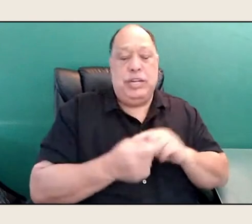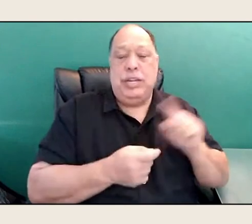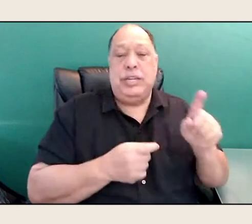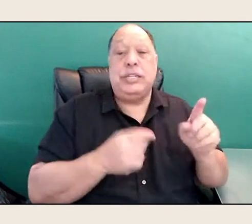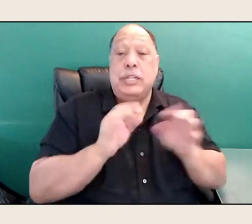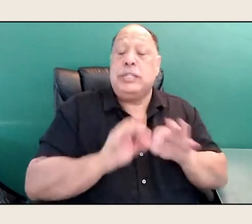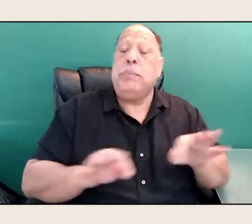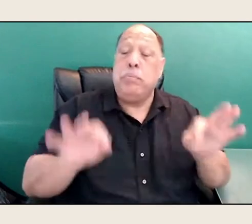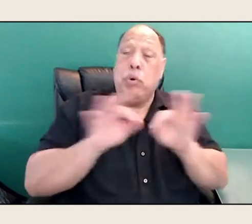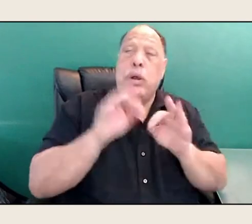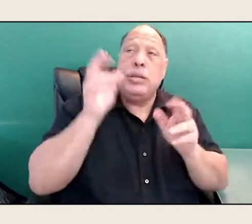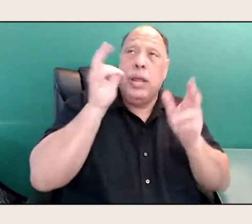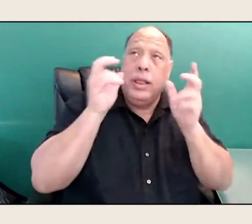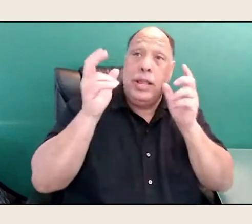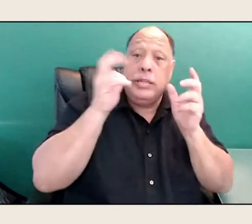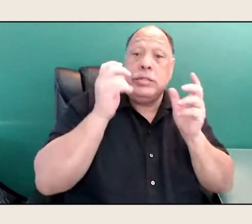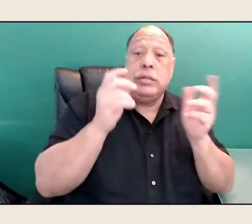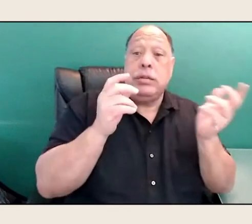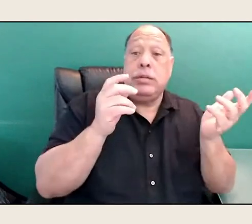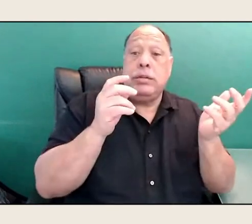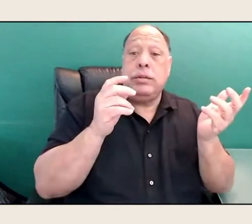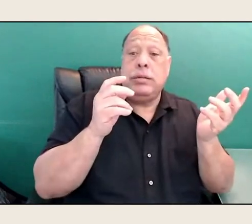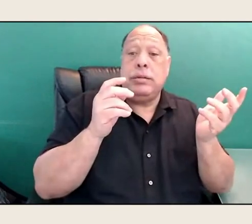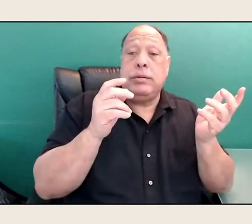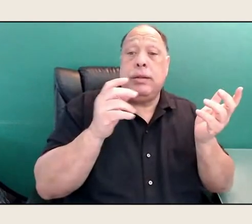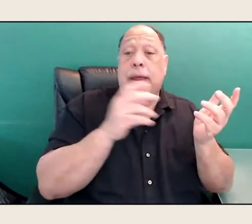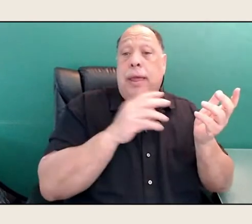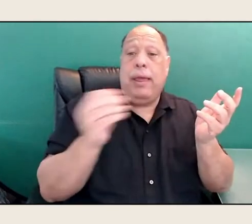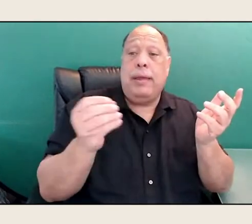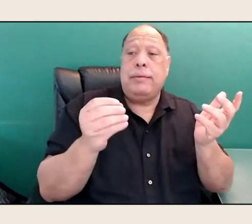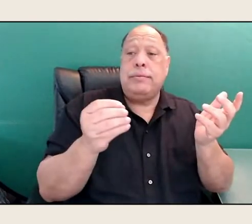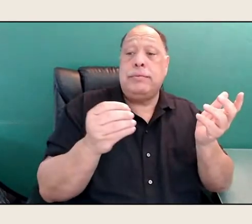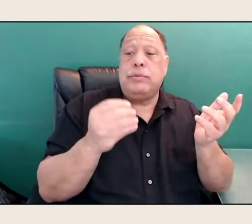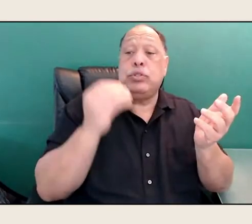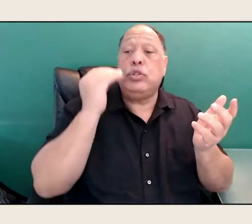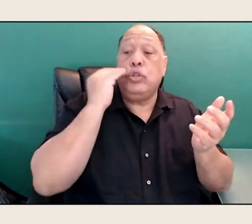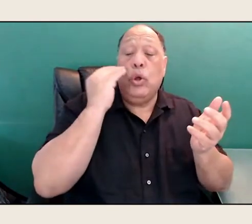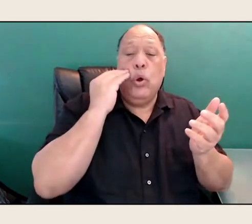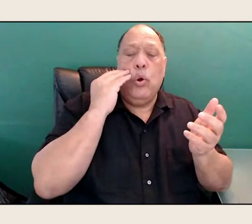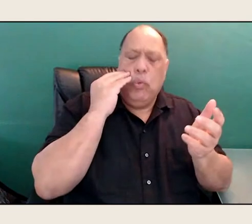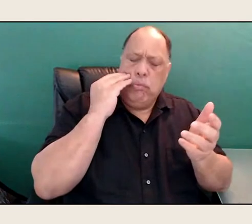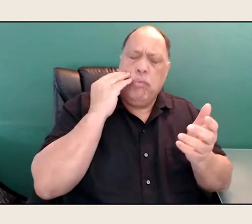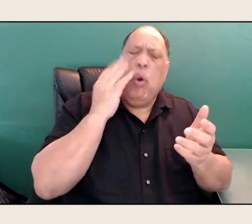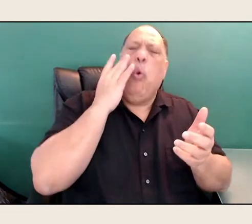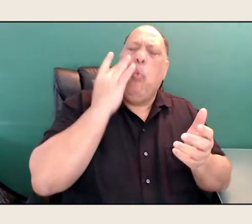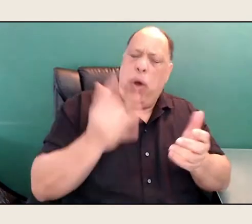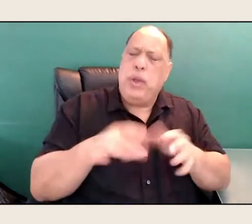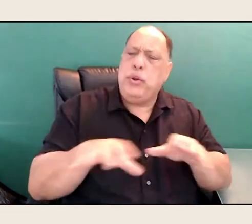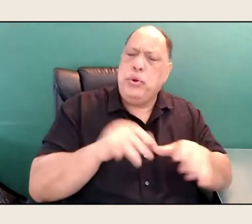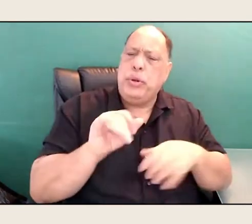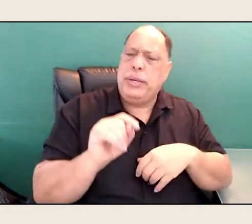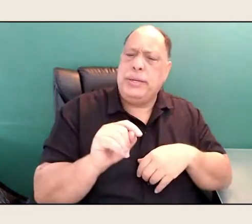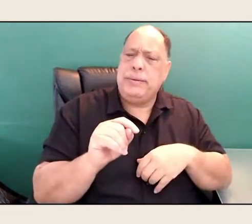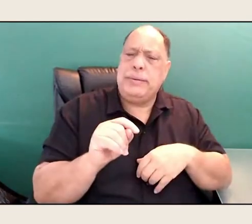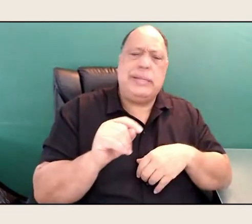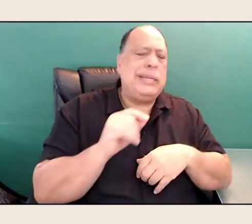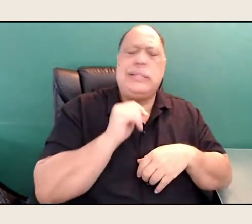and to know why you're doing it. It's not about you're doing it because